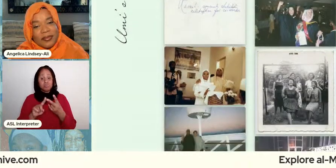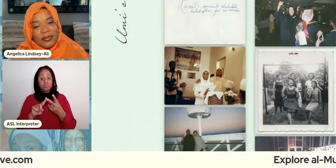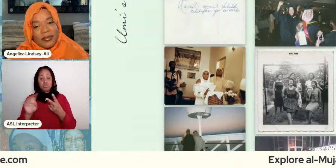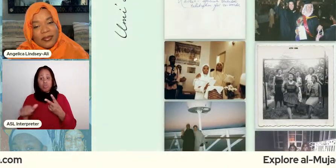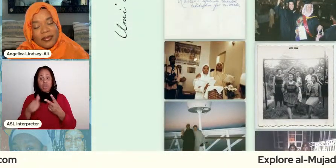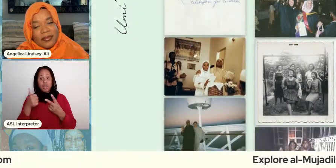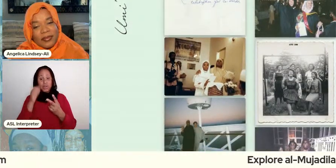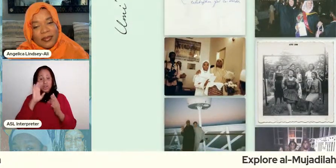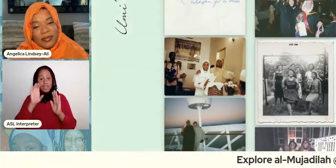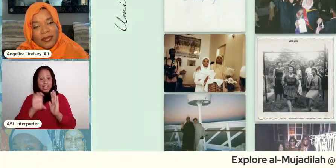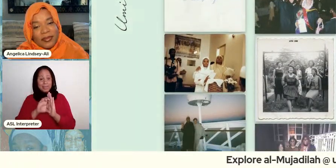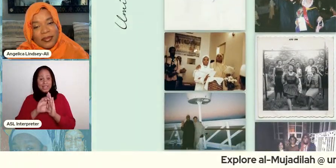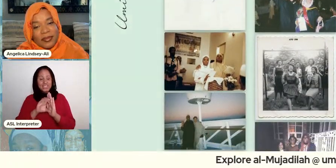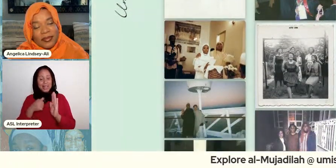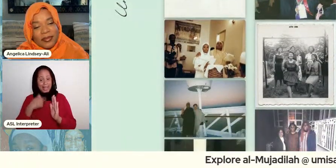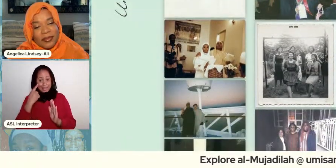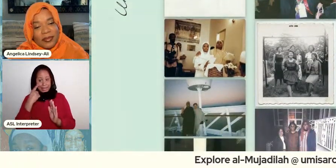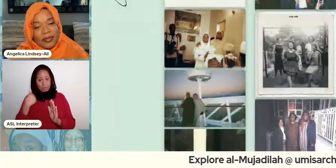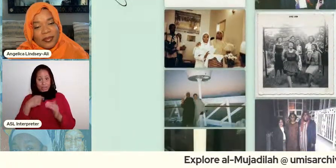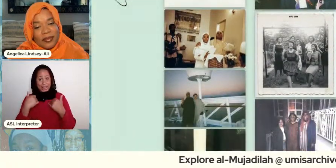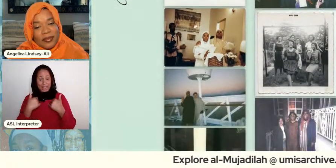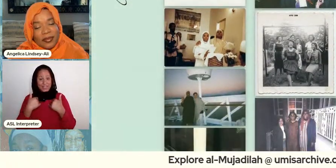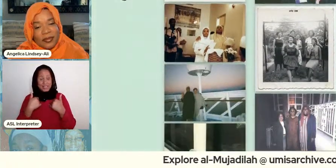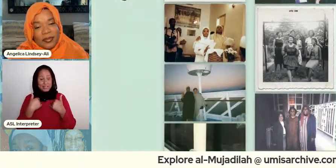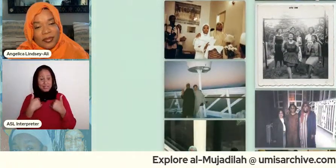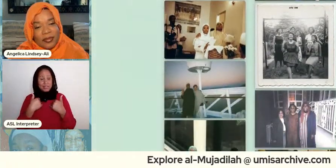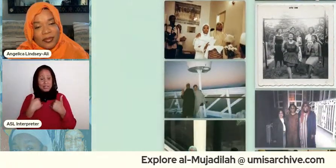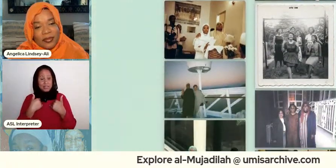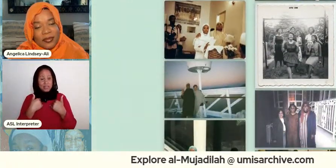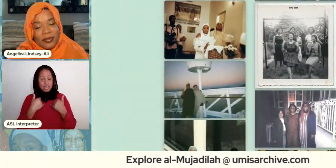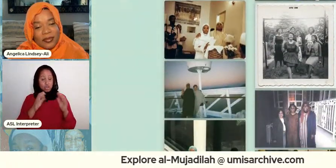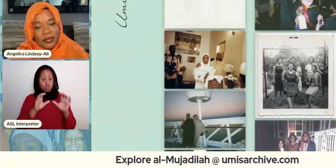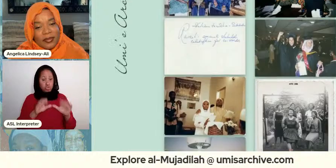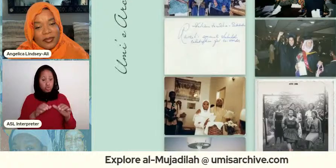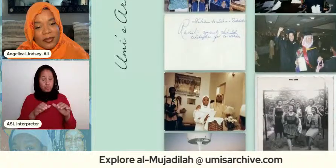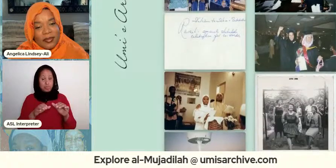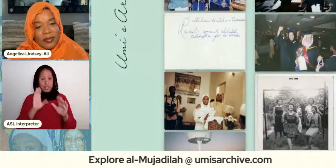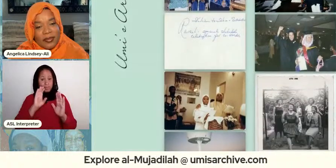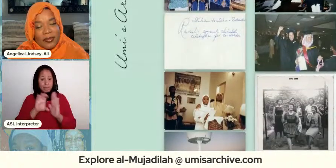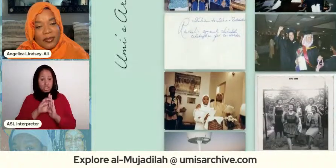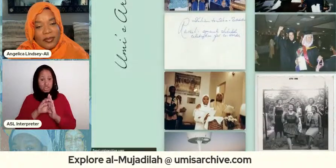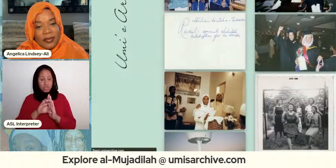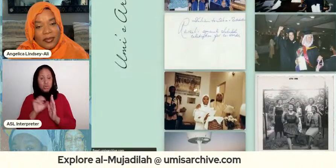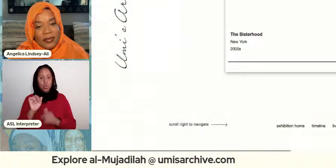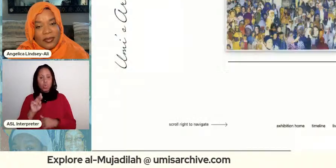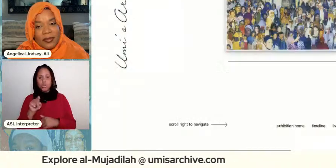show i think that we have it the collage is that one or you can go to it even from the exhibition